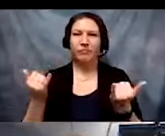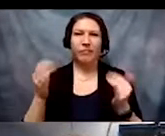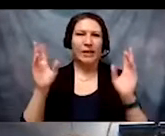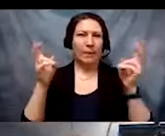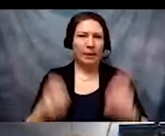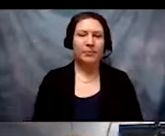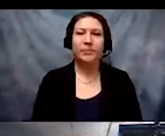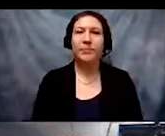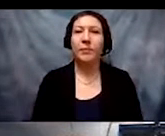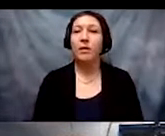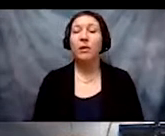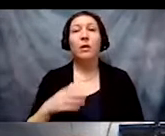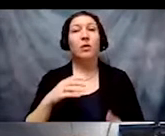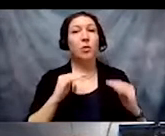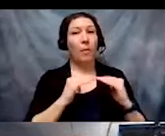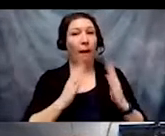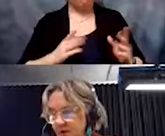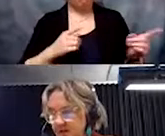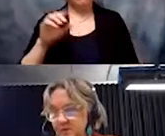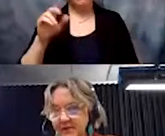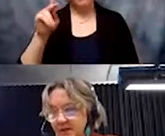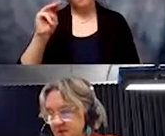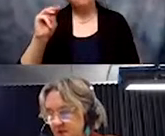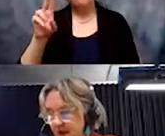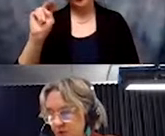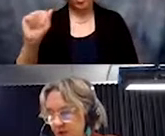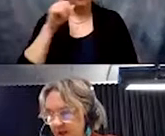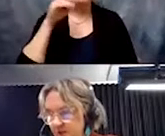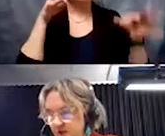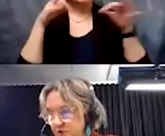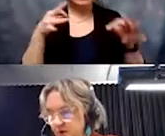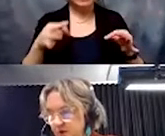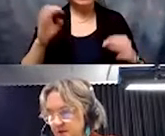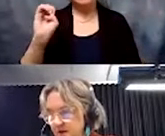So Muna will now explain these detours.